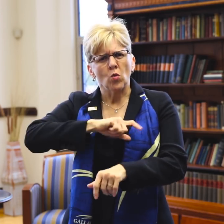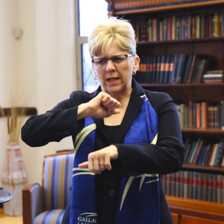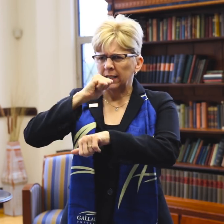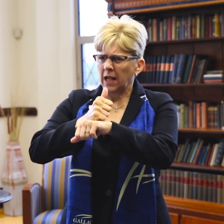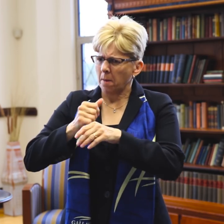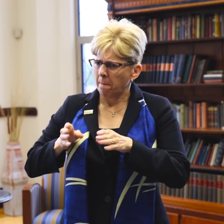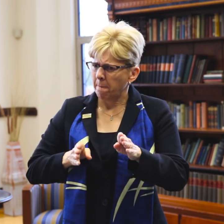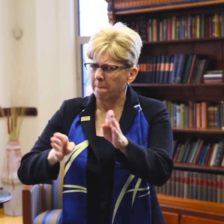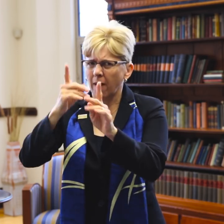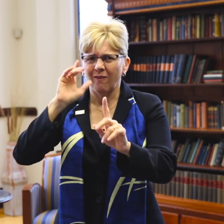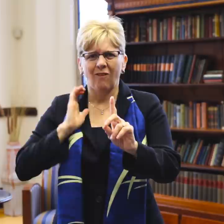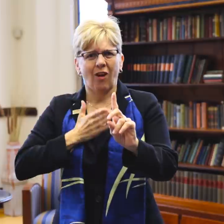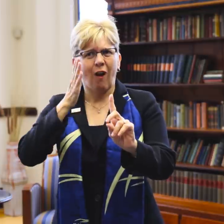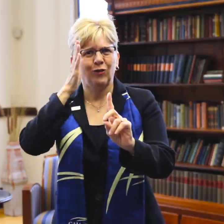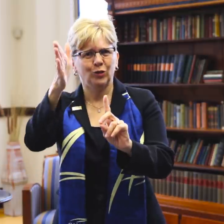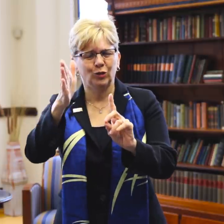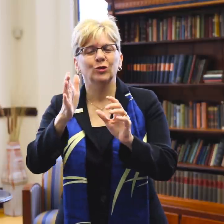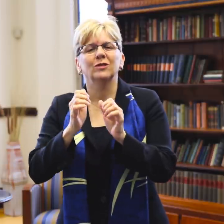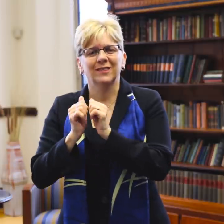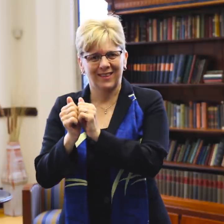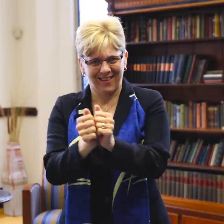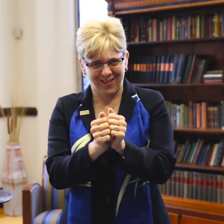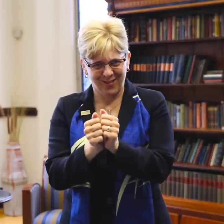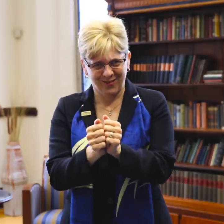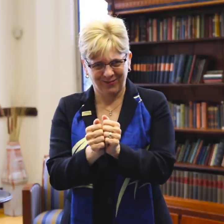We set a path for our future together.